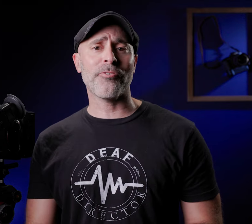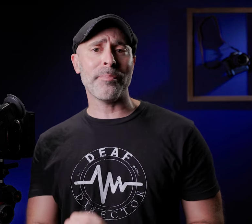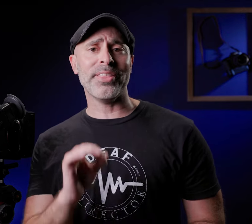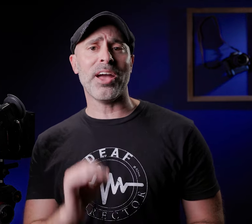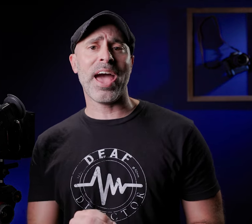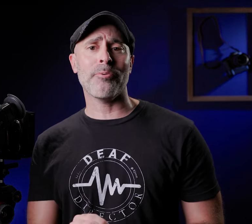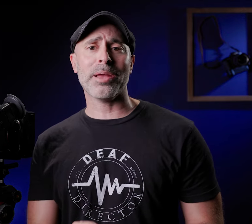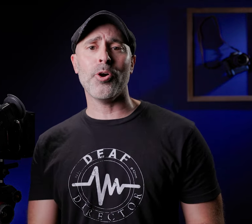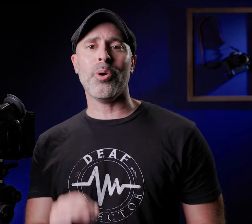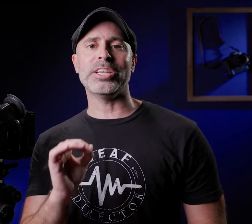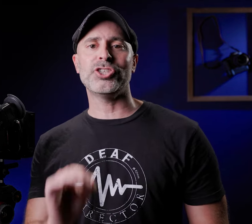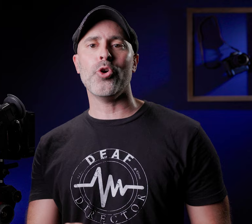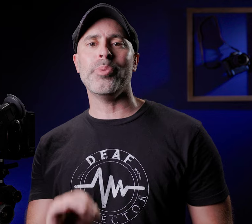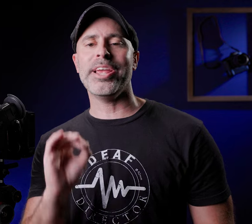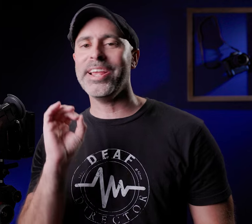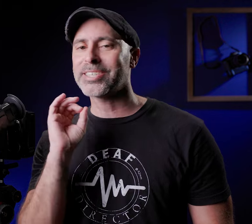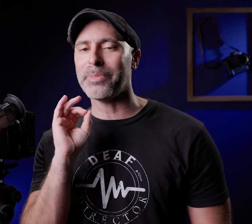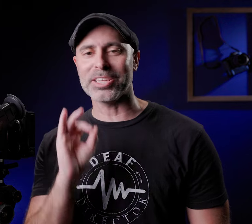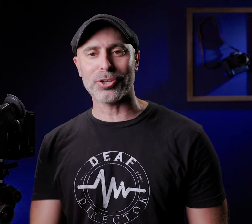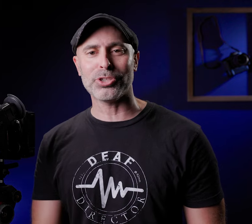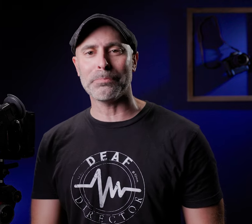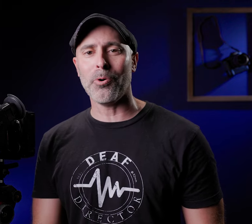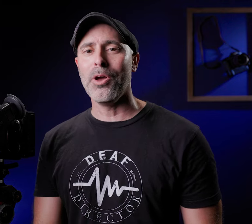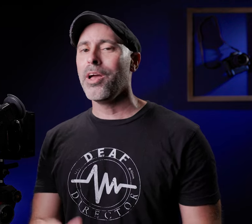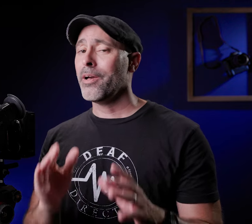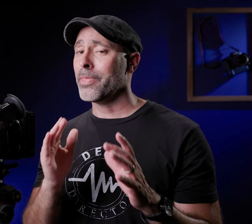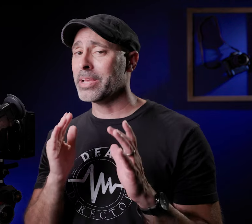of mine that had a RED Komodo and he showed me something that's so simple that makes a